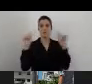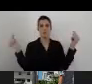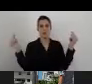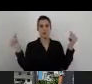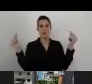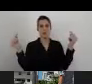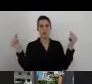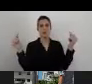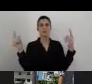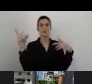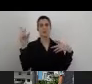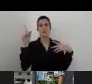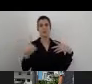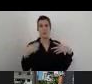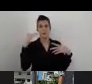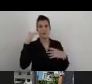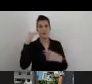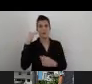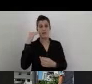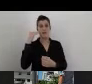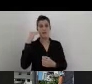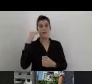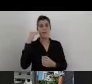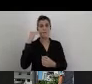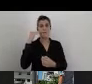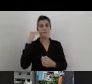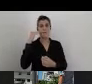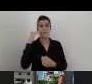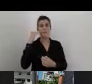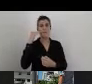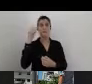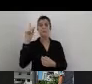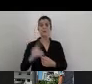In Latin America, exactly a year ago,